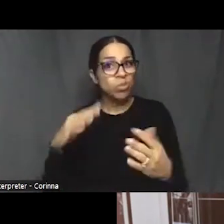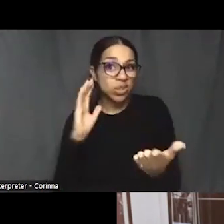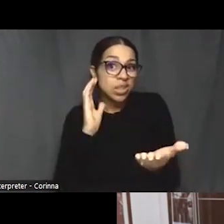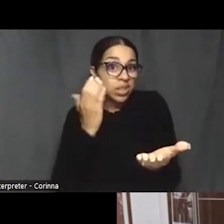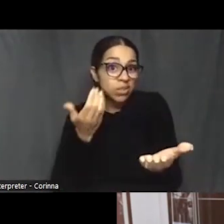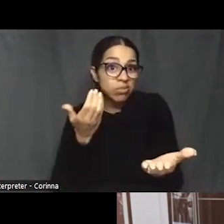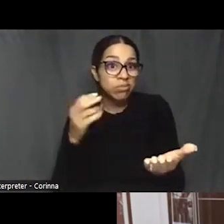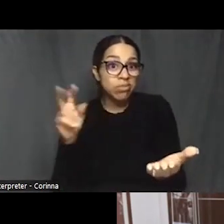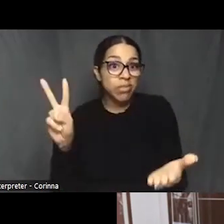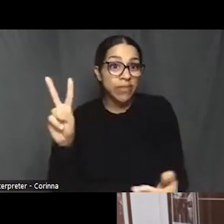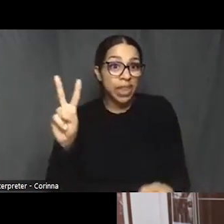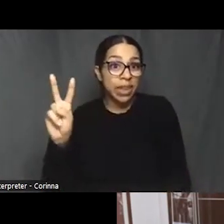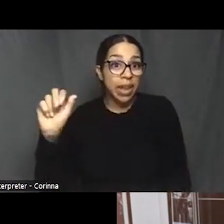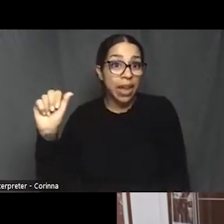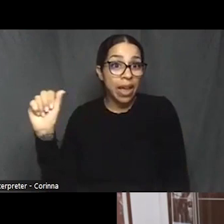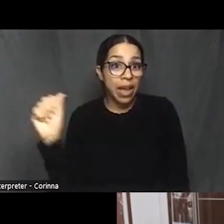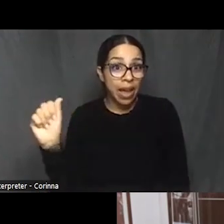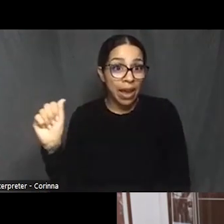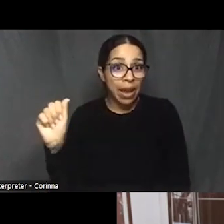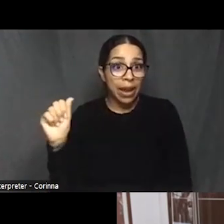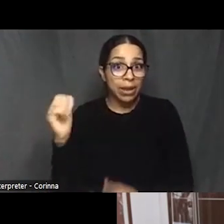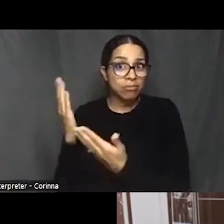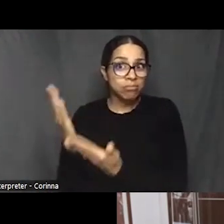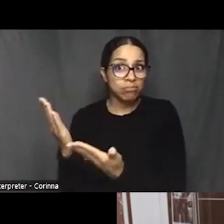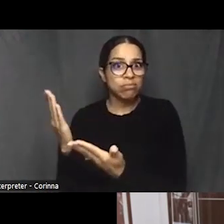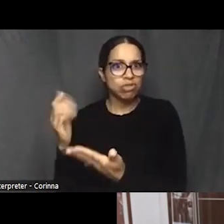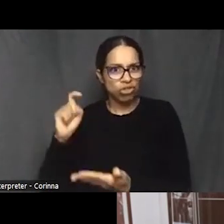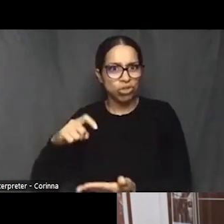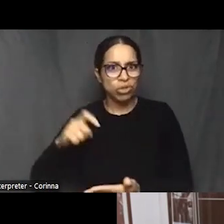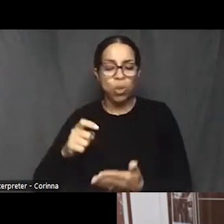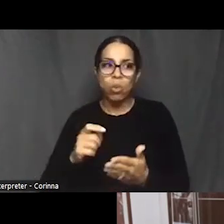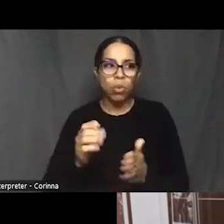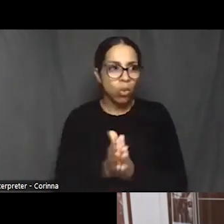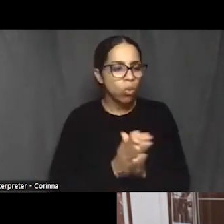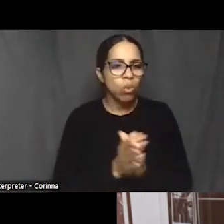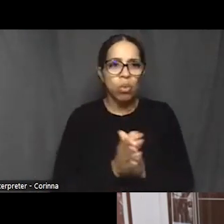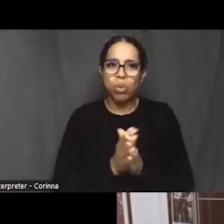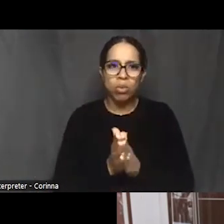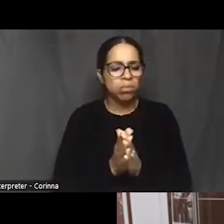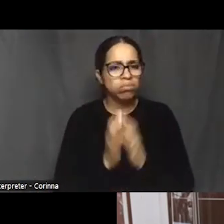would have a very keen interest in helping preserve.